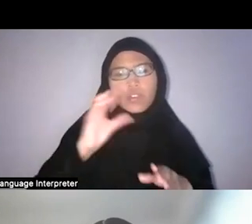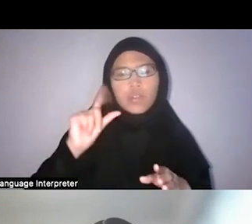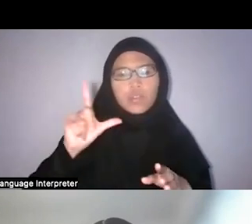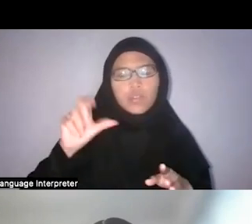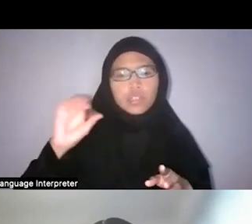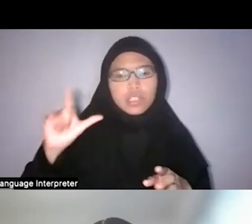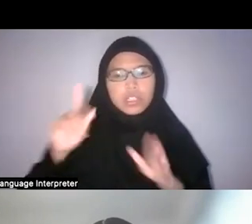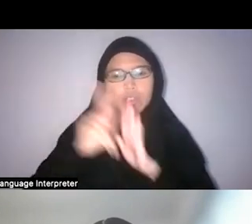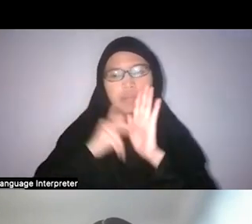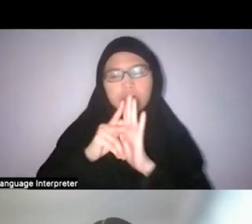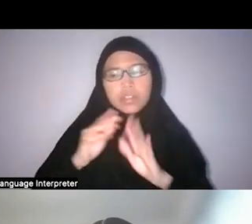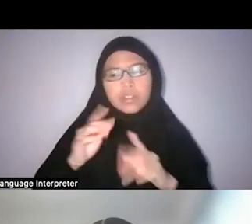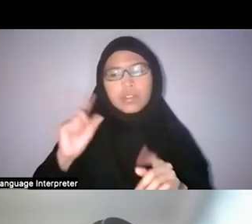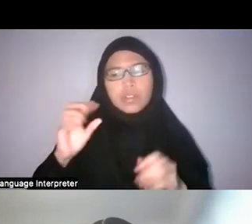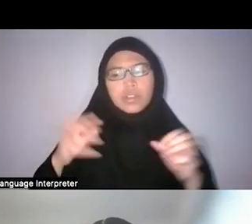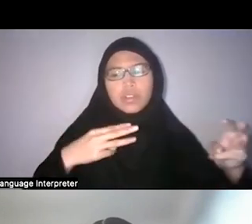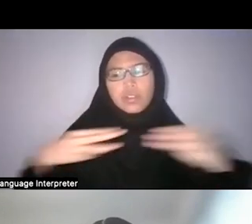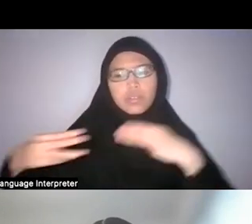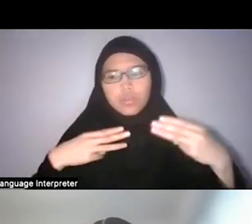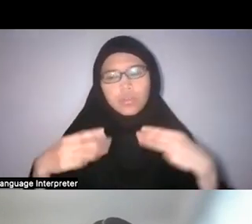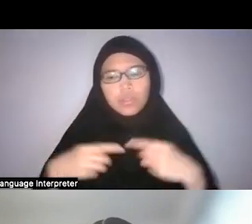there was a kind of distinction, I suppose, between